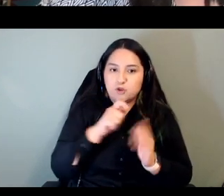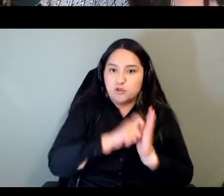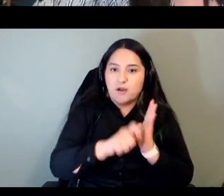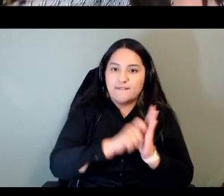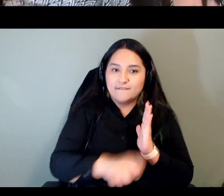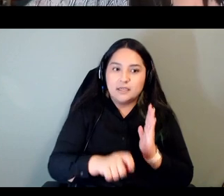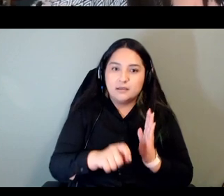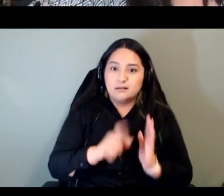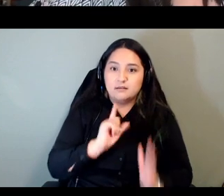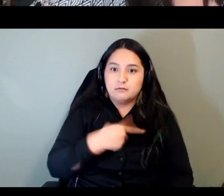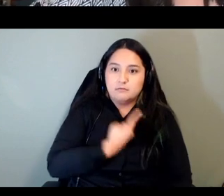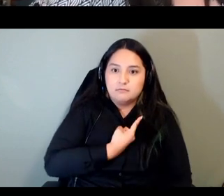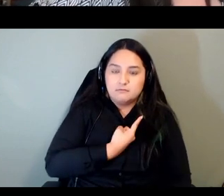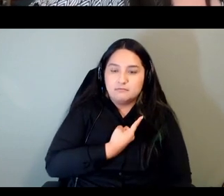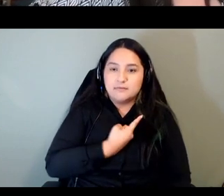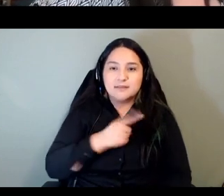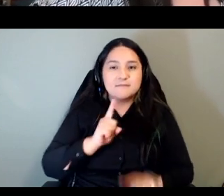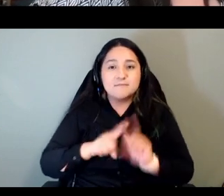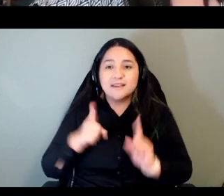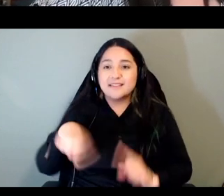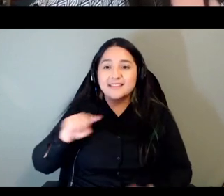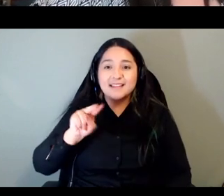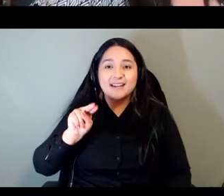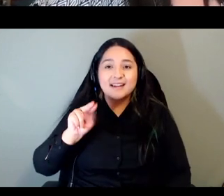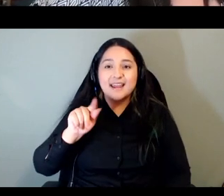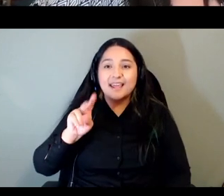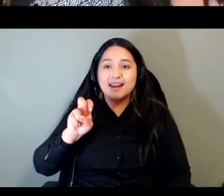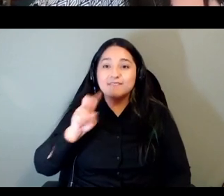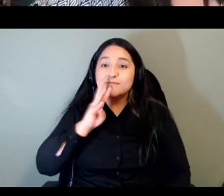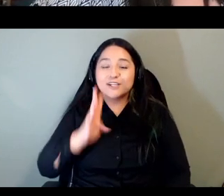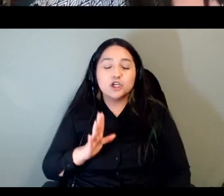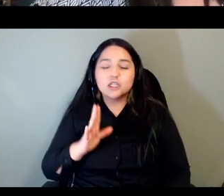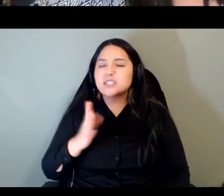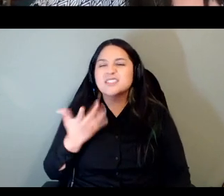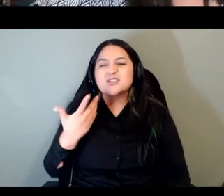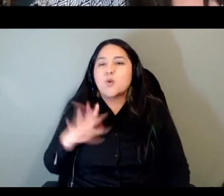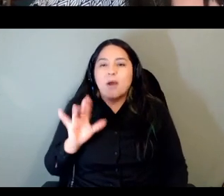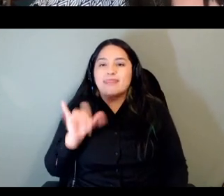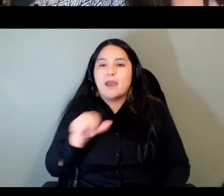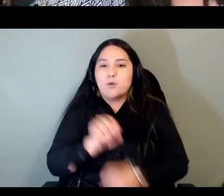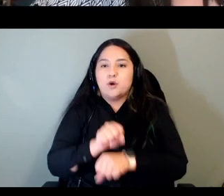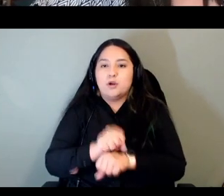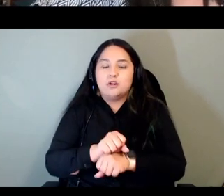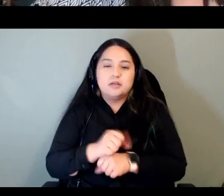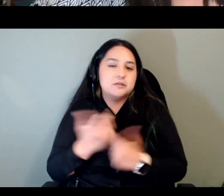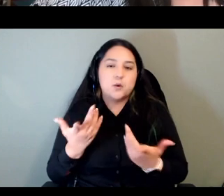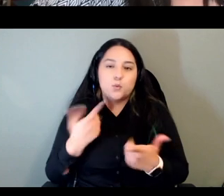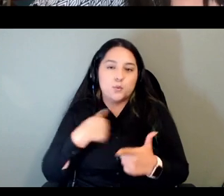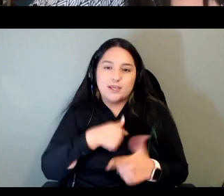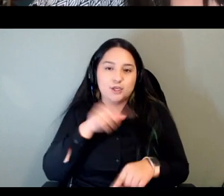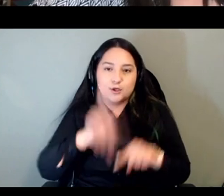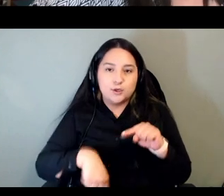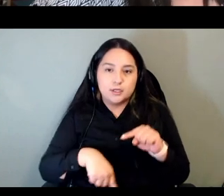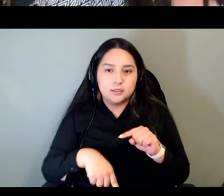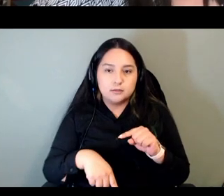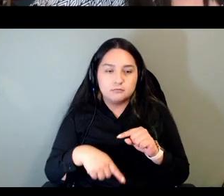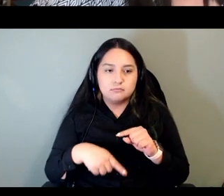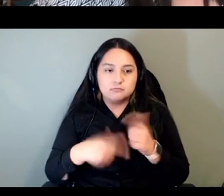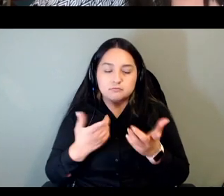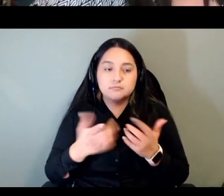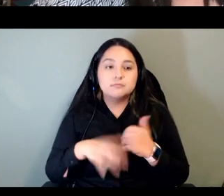to do any of that work so i mean how you know it was just like a non-starter um obviously